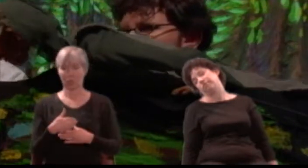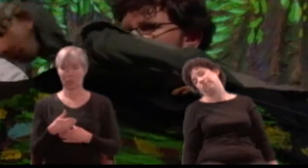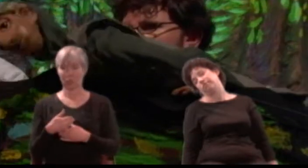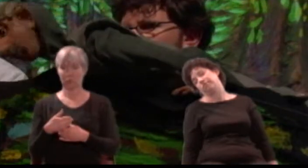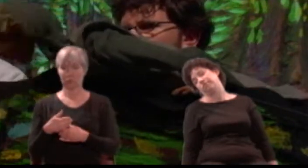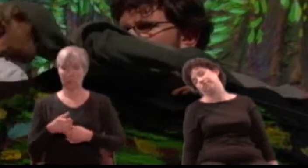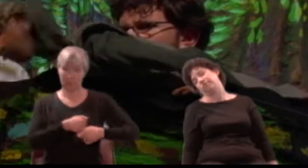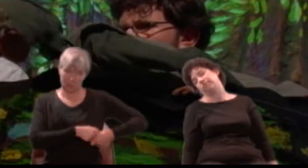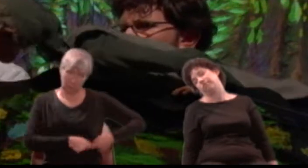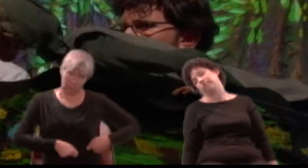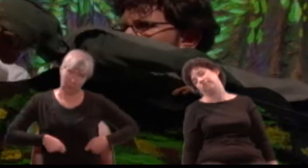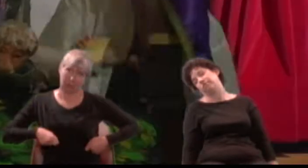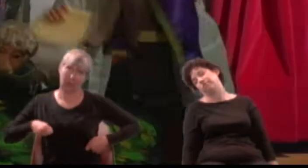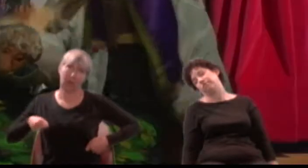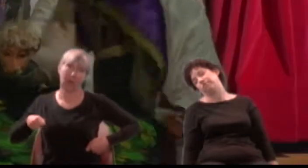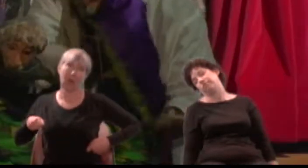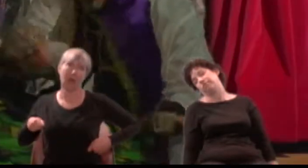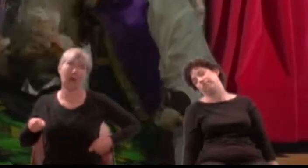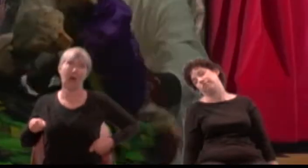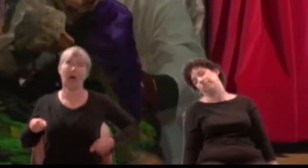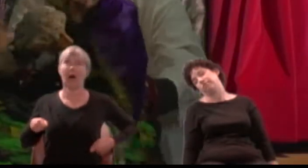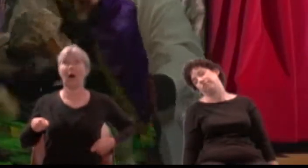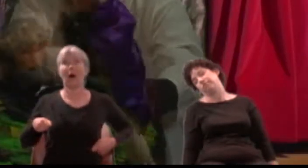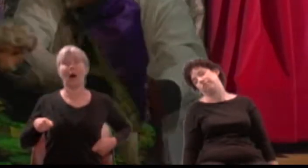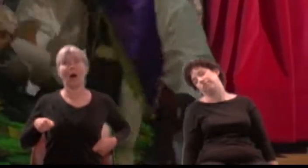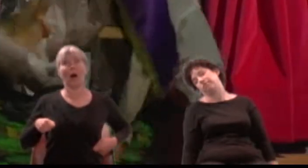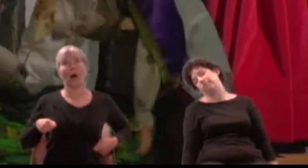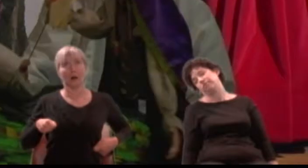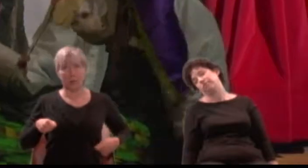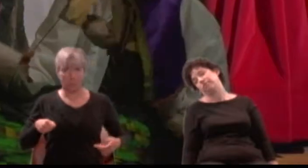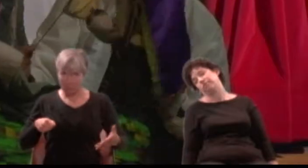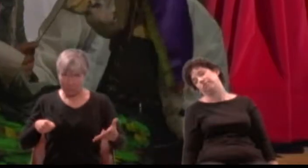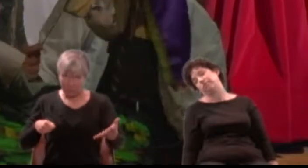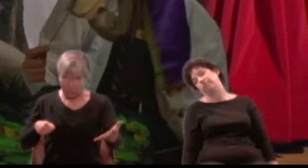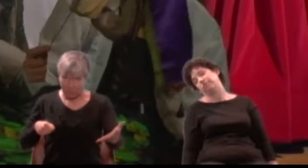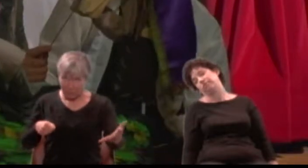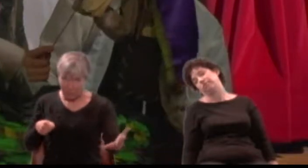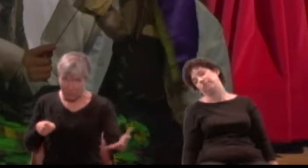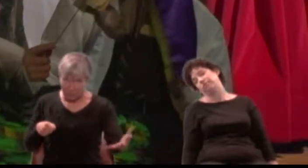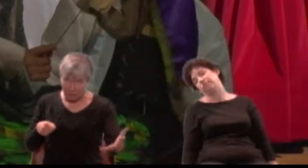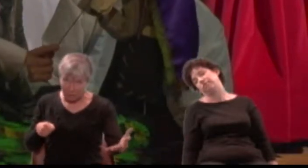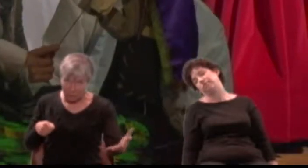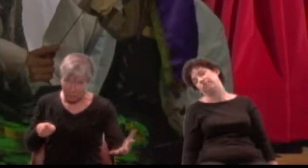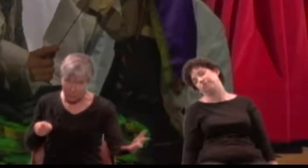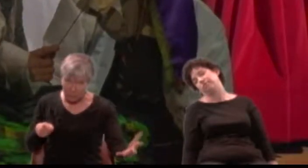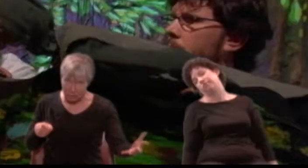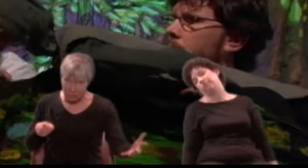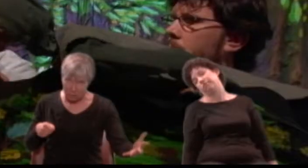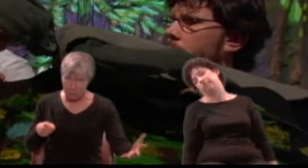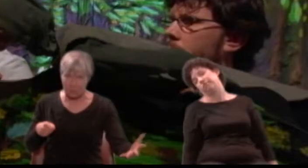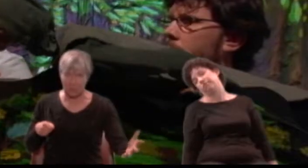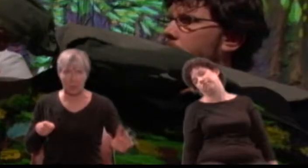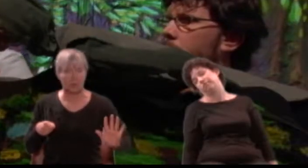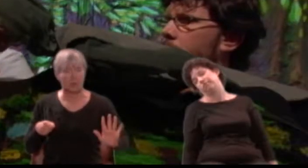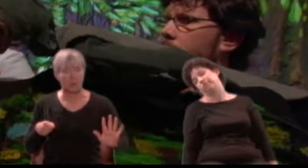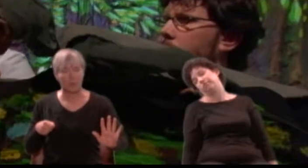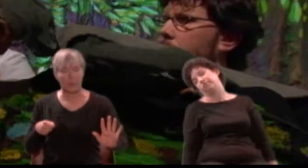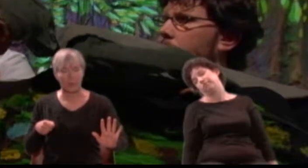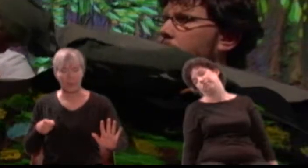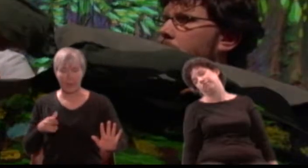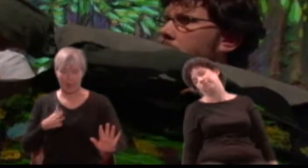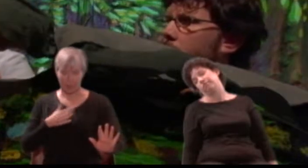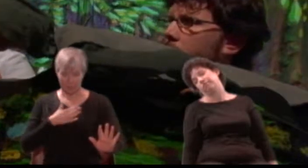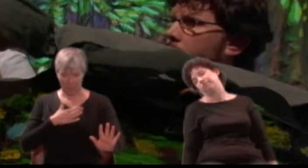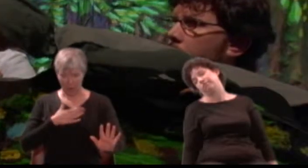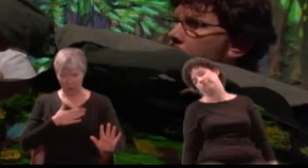come blade, my breast imbrue: